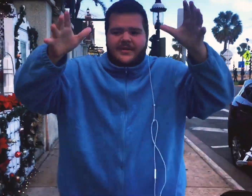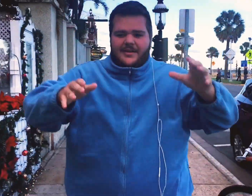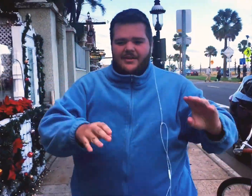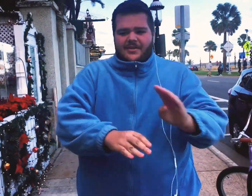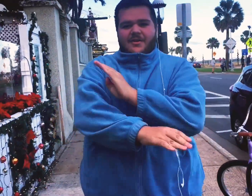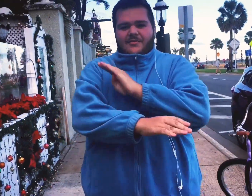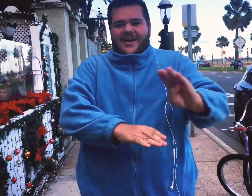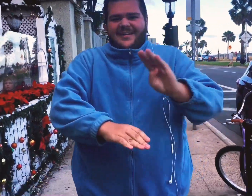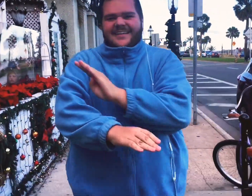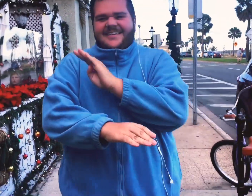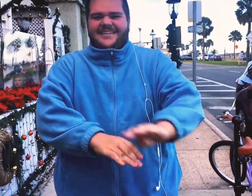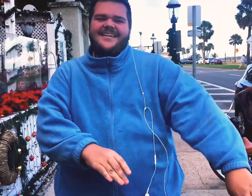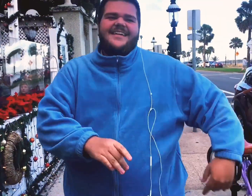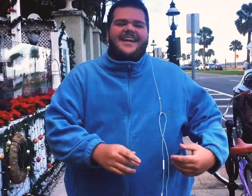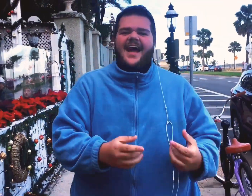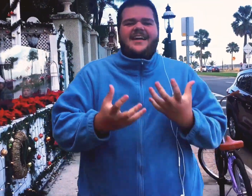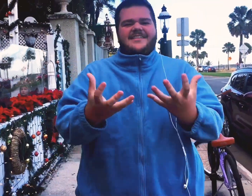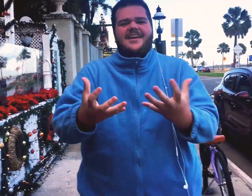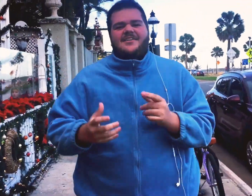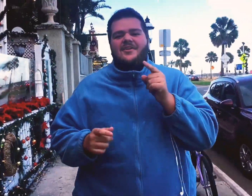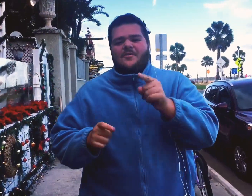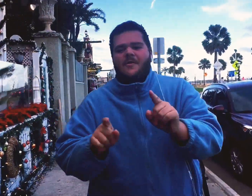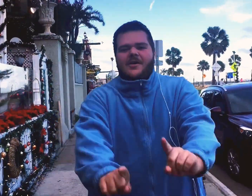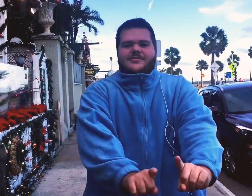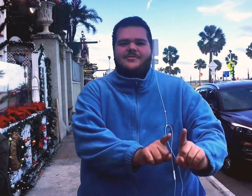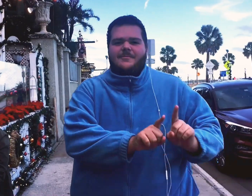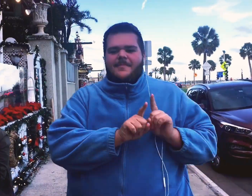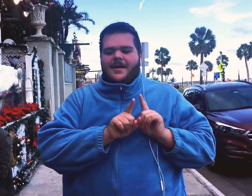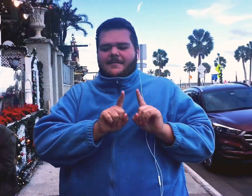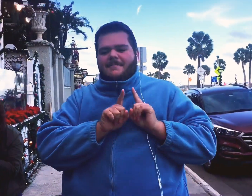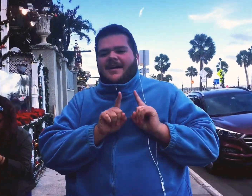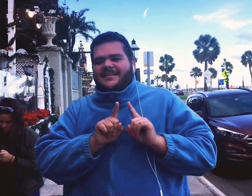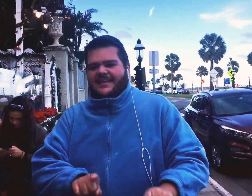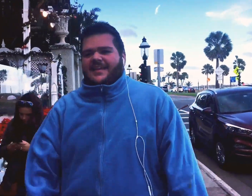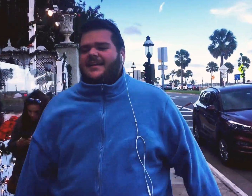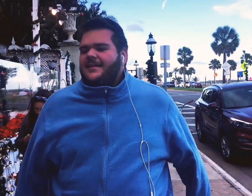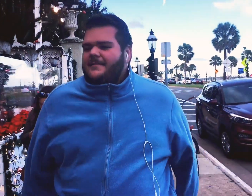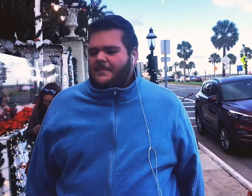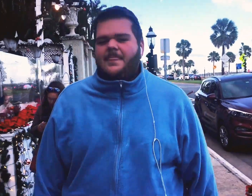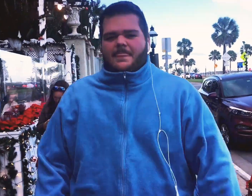those elves and reindeer are running and i just want you by my side